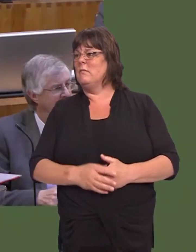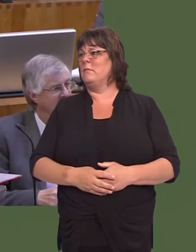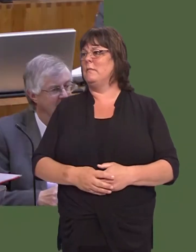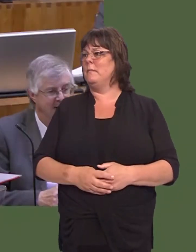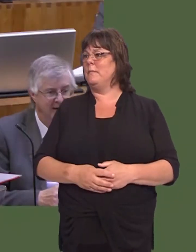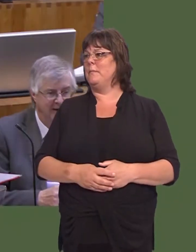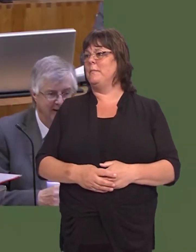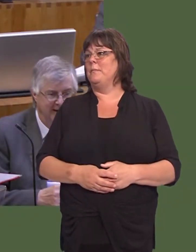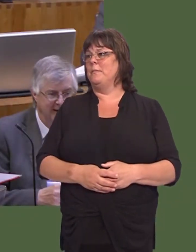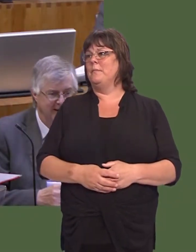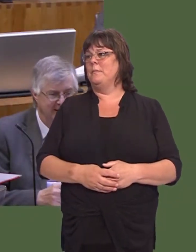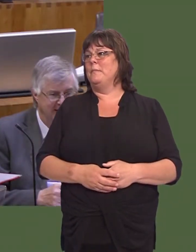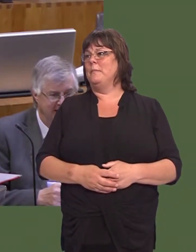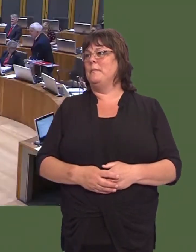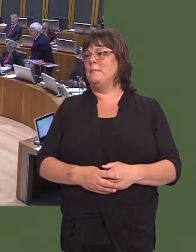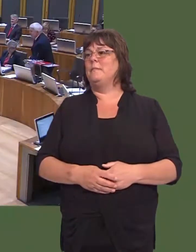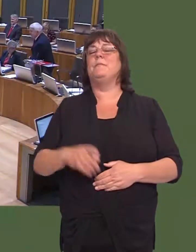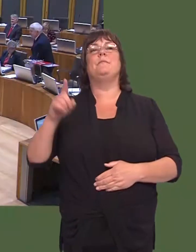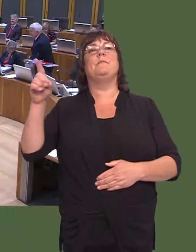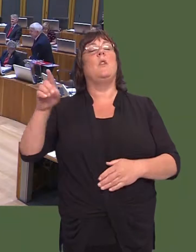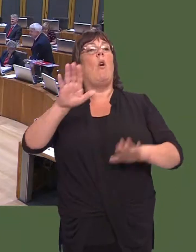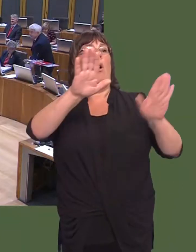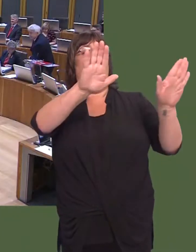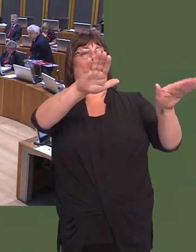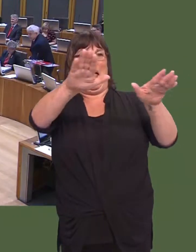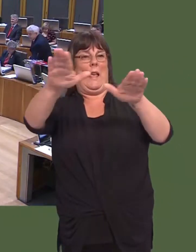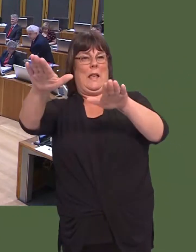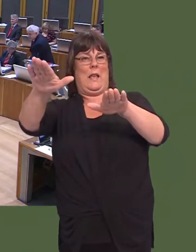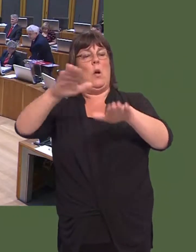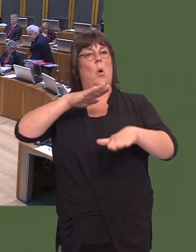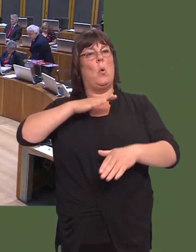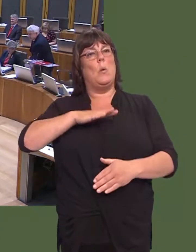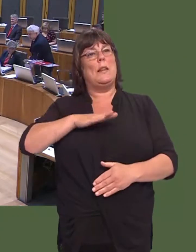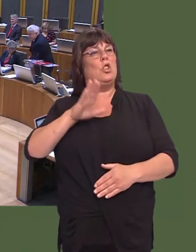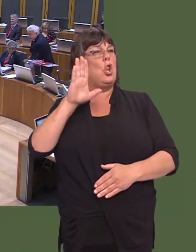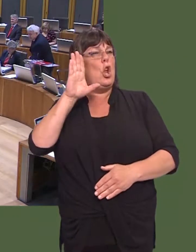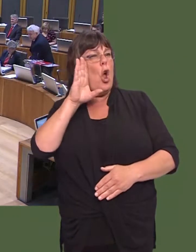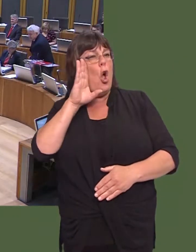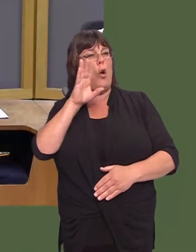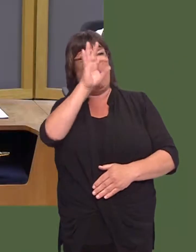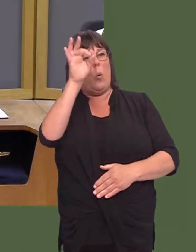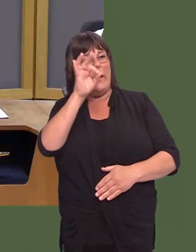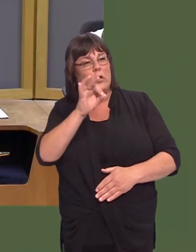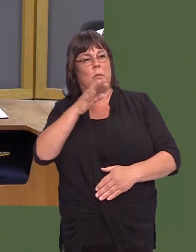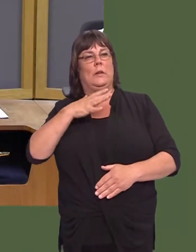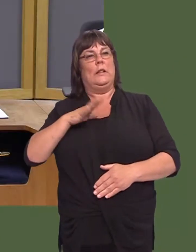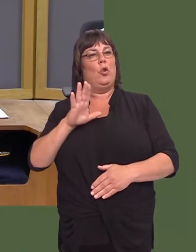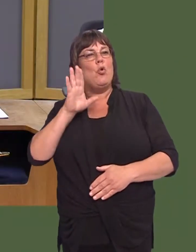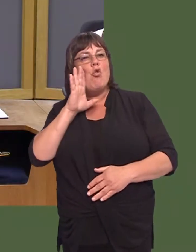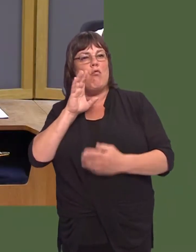First Minister, you must be very desperate to play on peopleísó Y Llywydd / The Llywydd: Okay. We do need to hear whatís being asked and the answers.